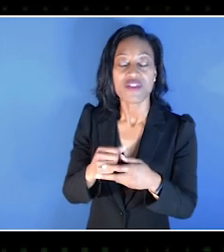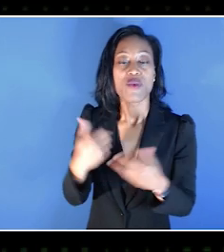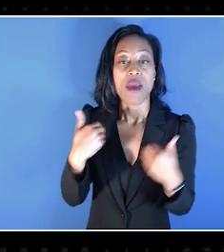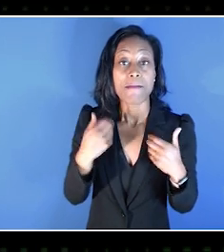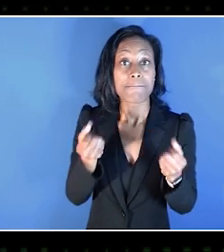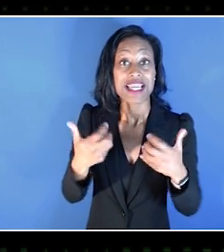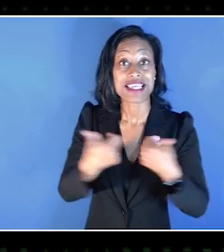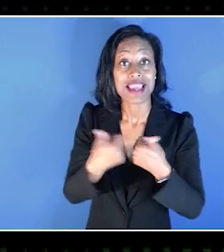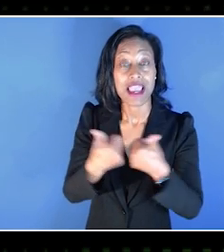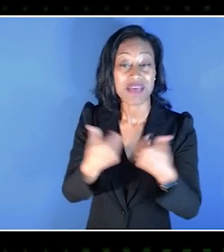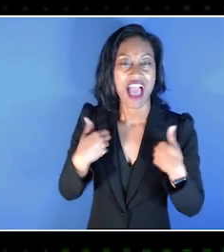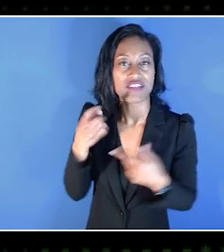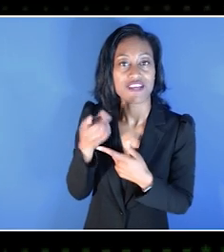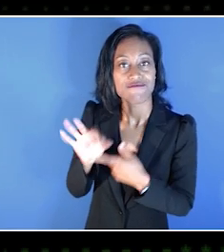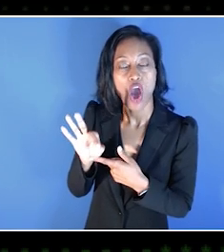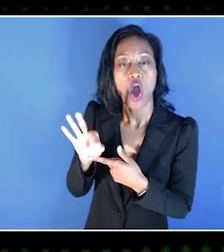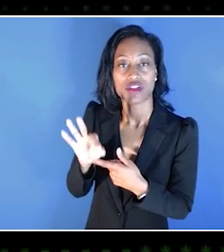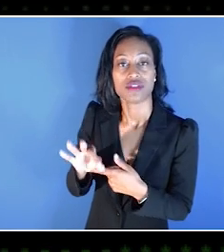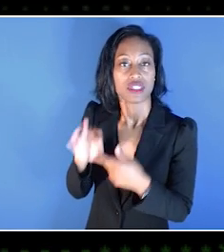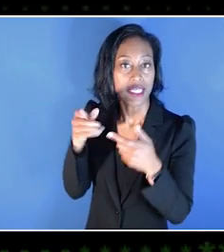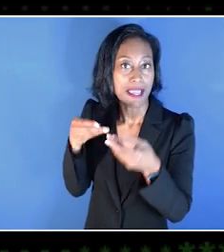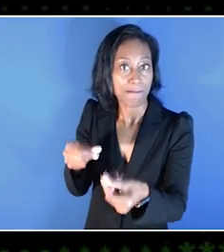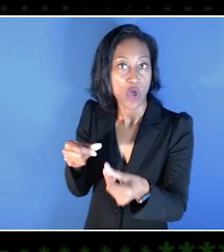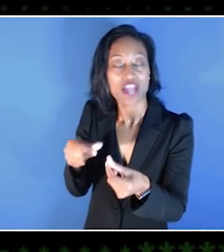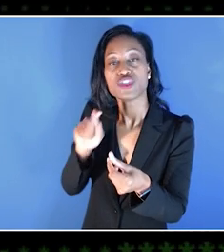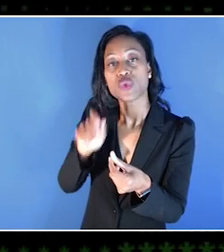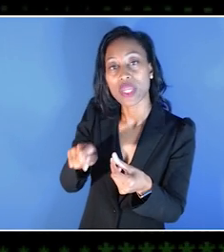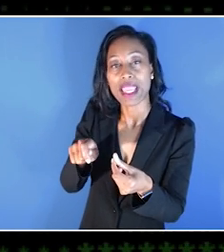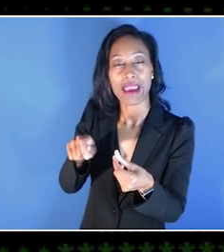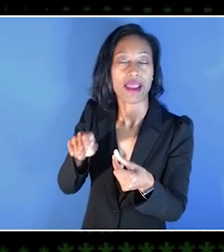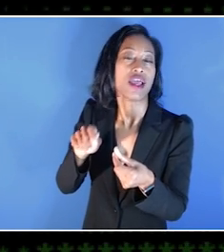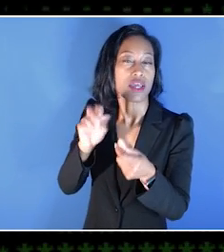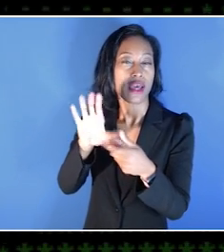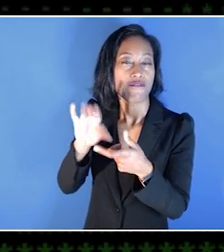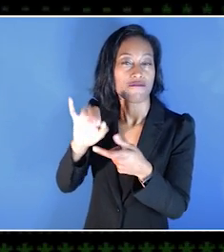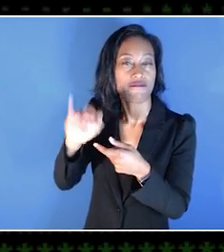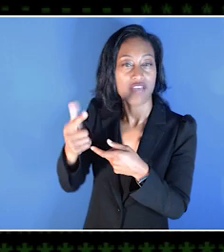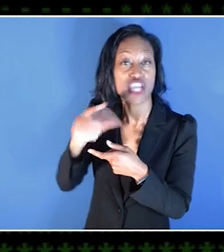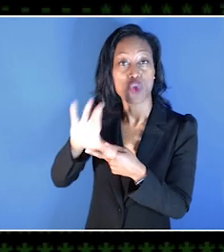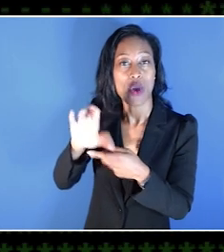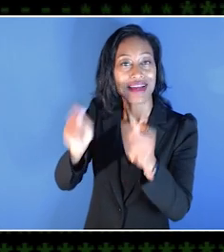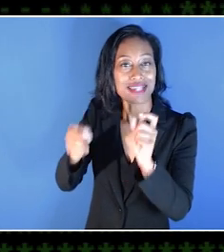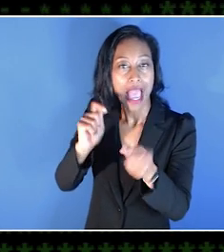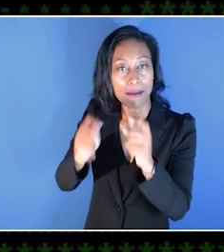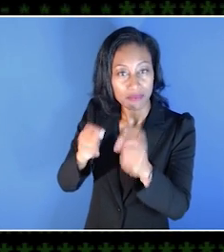to include default required inputs, so that you can prepare your own adaptive configurations that work best for you.